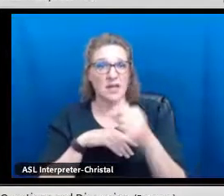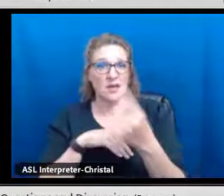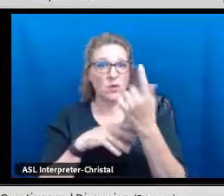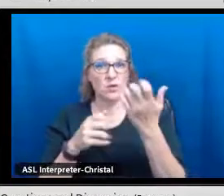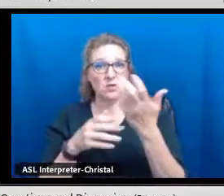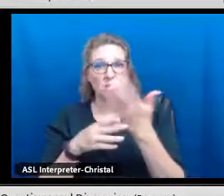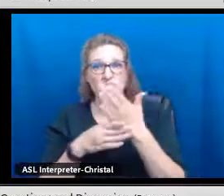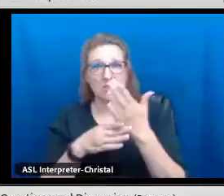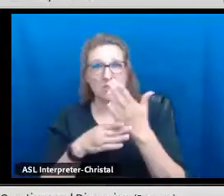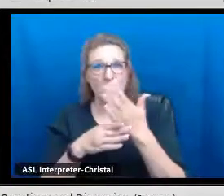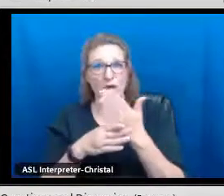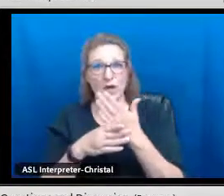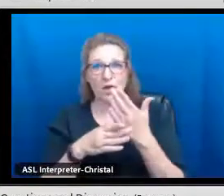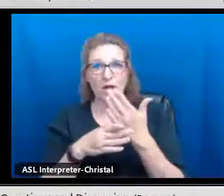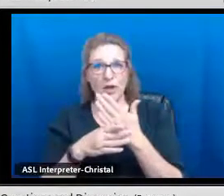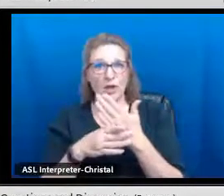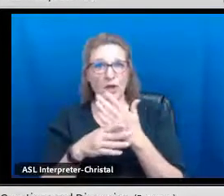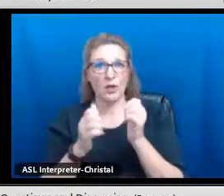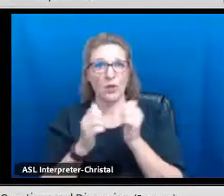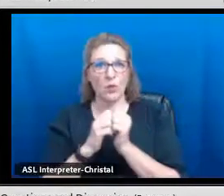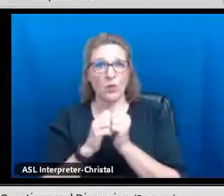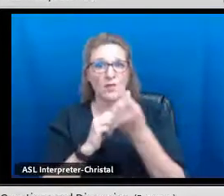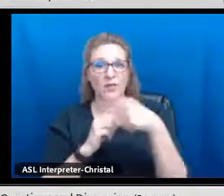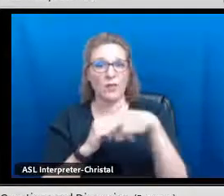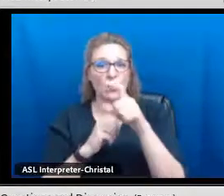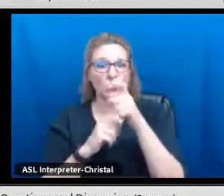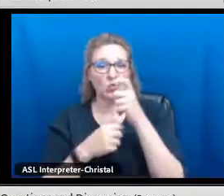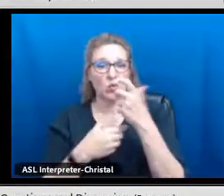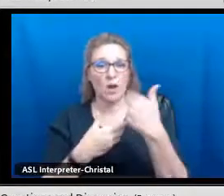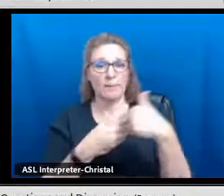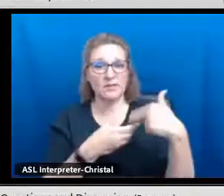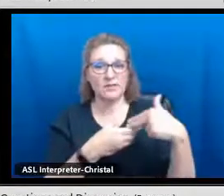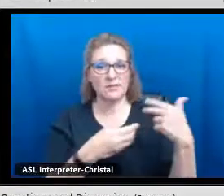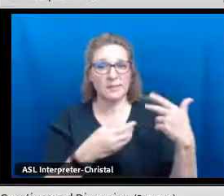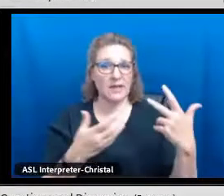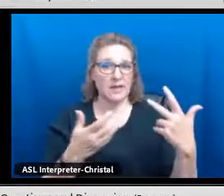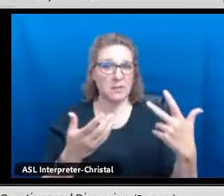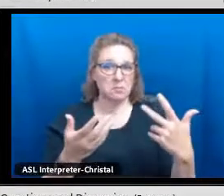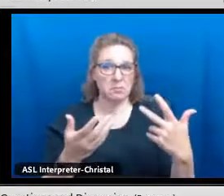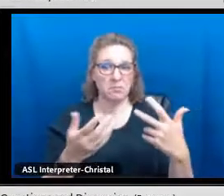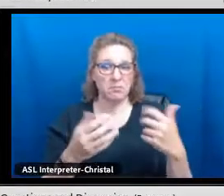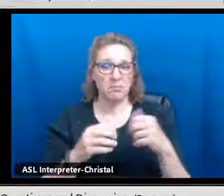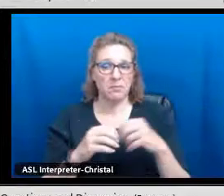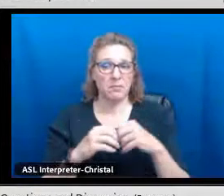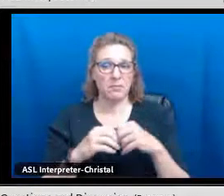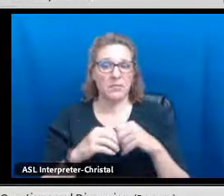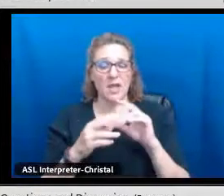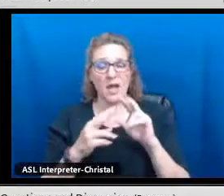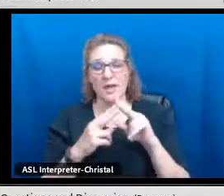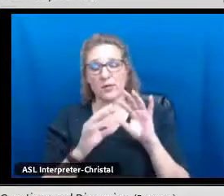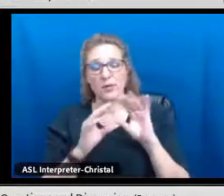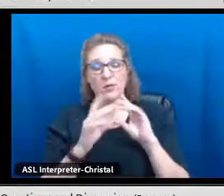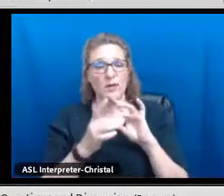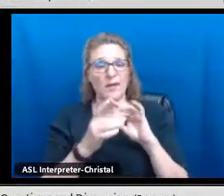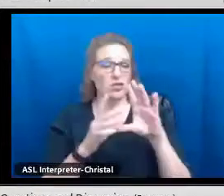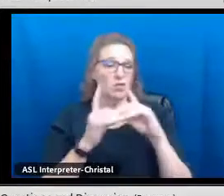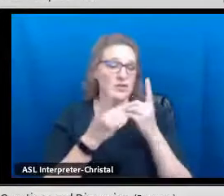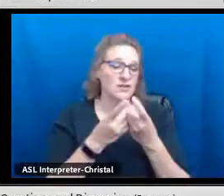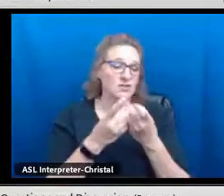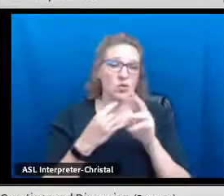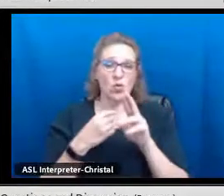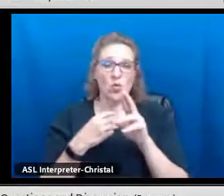I just want to see if there are any last words of advice that the panelists would like to